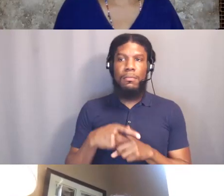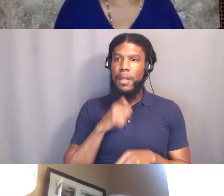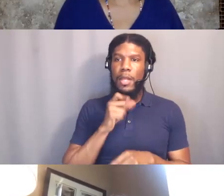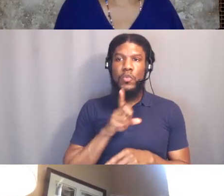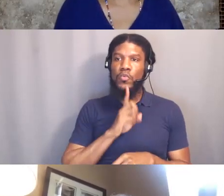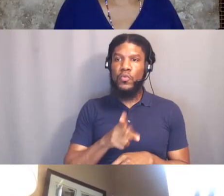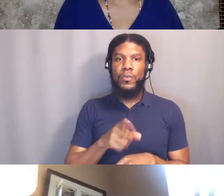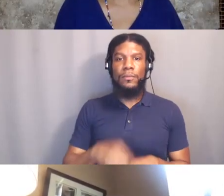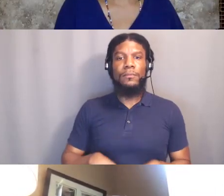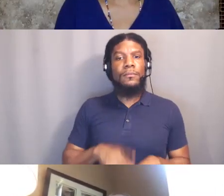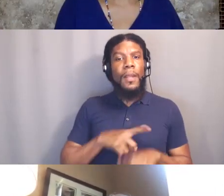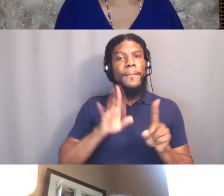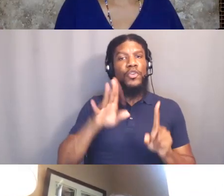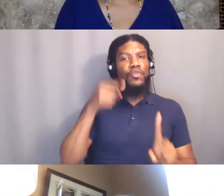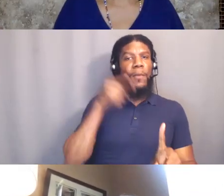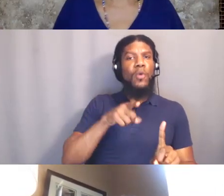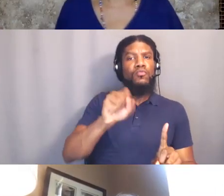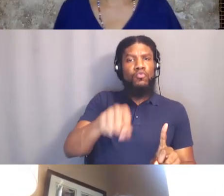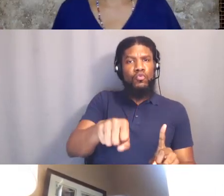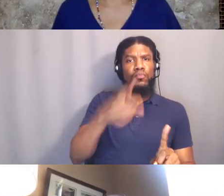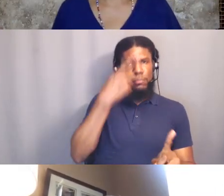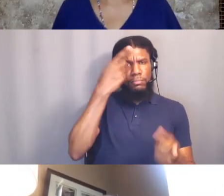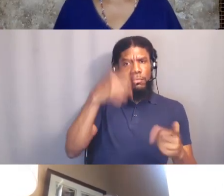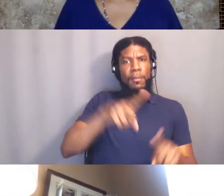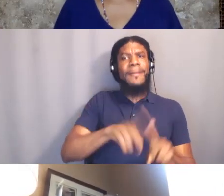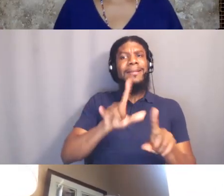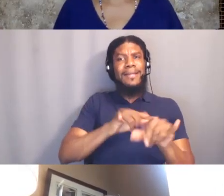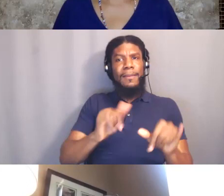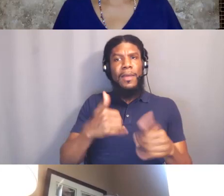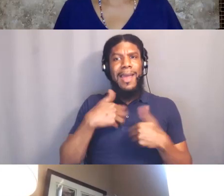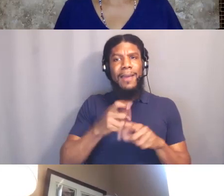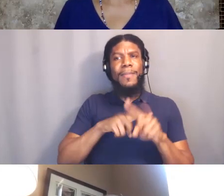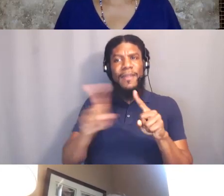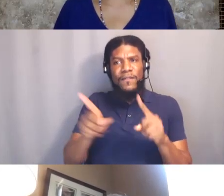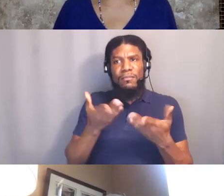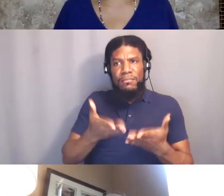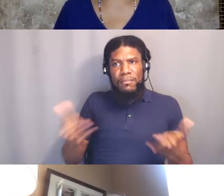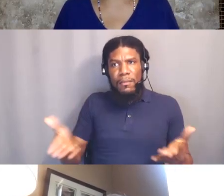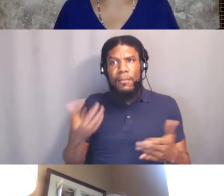it's got tentacles that go out that we have to make ourselves aware of. [Dr. Abdullah] Absolutely. Absolutely.